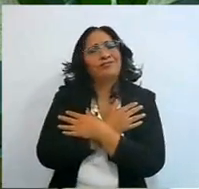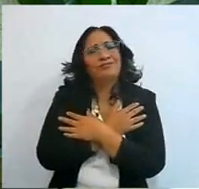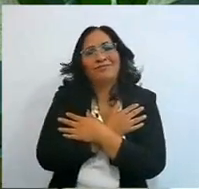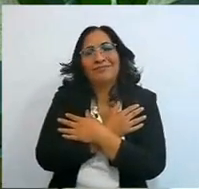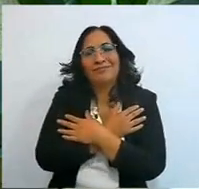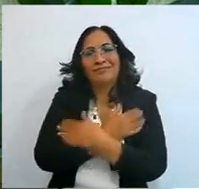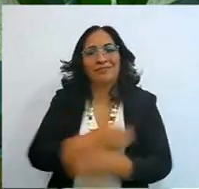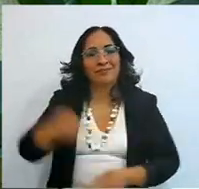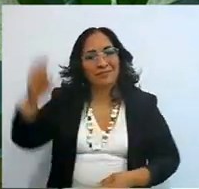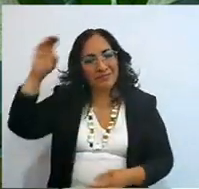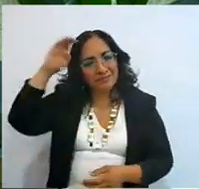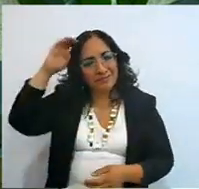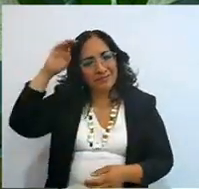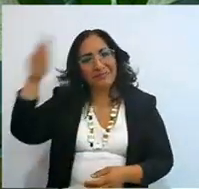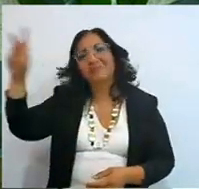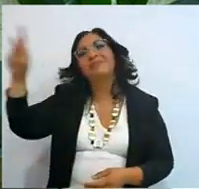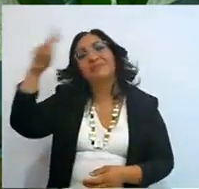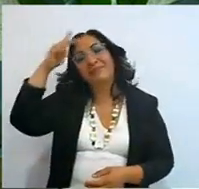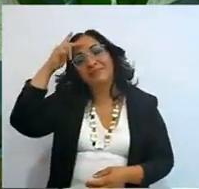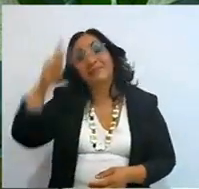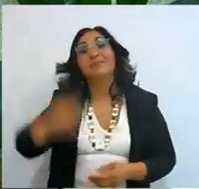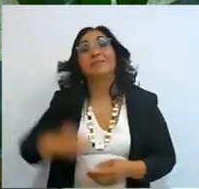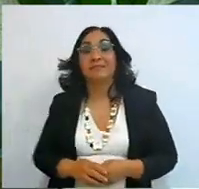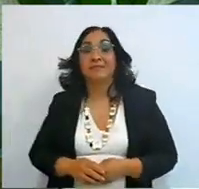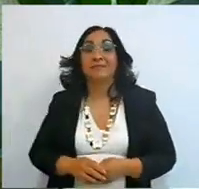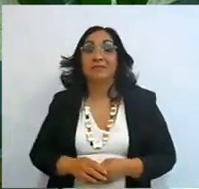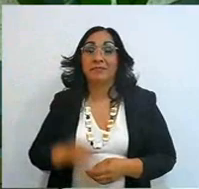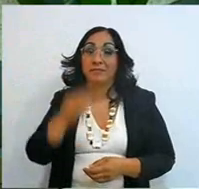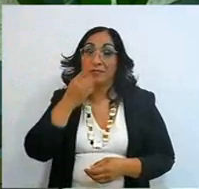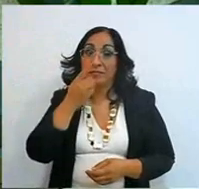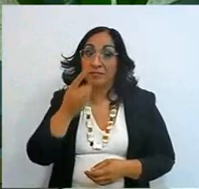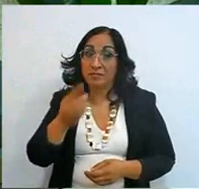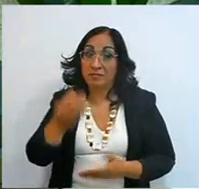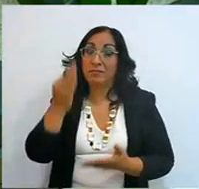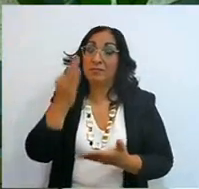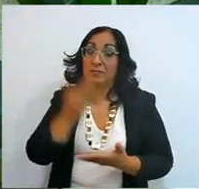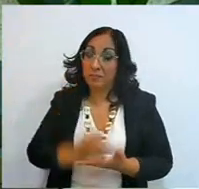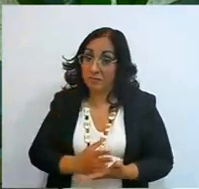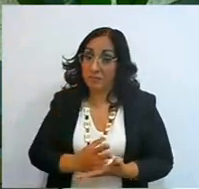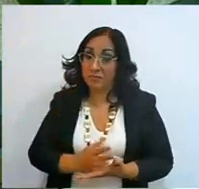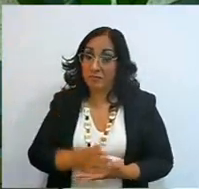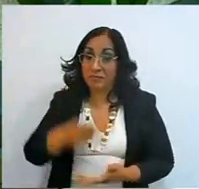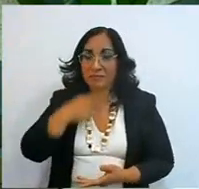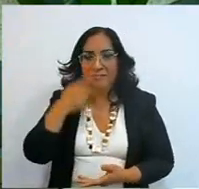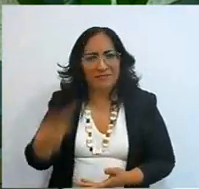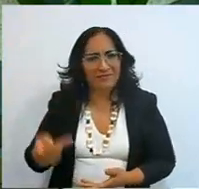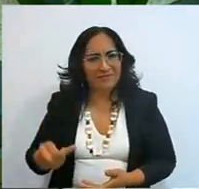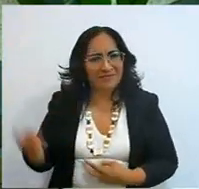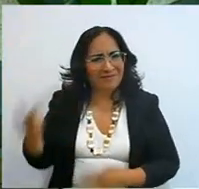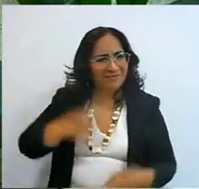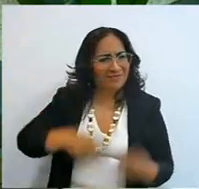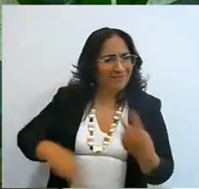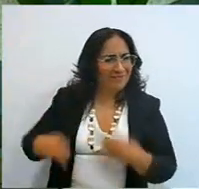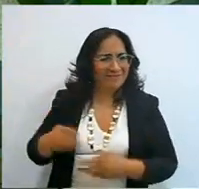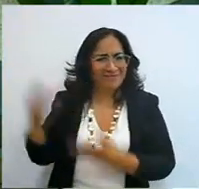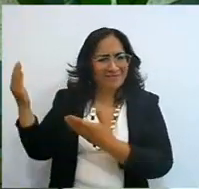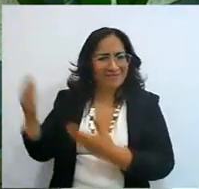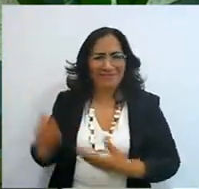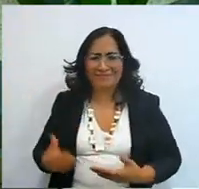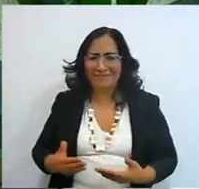They knew what it was, but from a single word, one day I also arrived, this horrible thing did not happen to me,